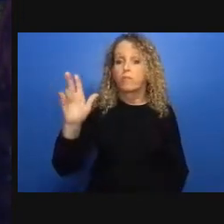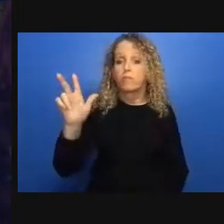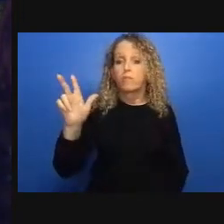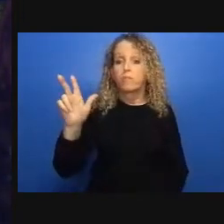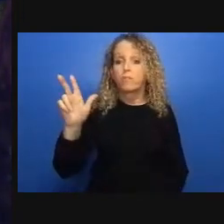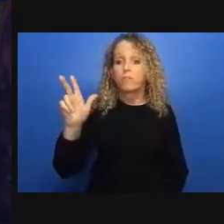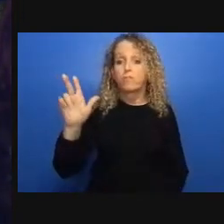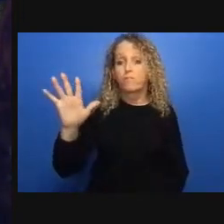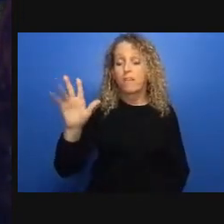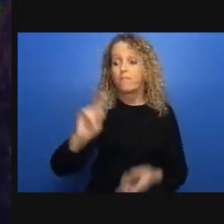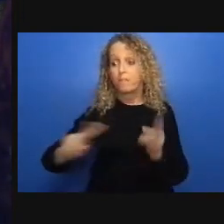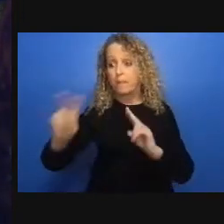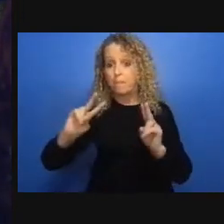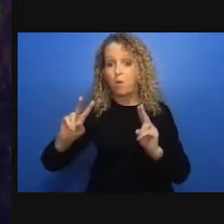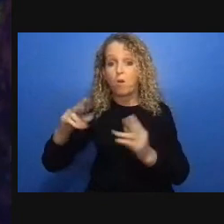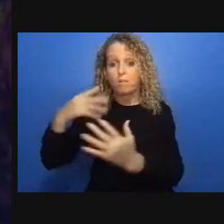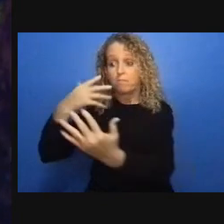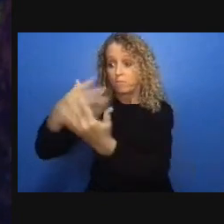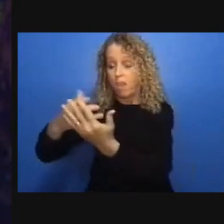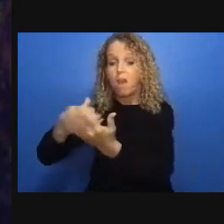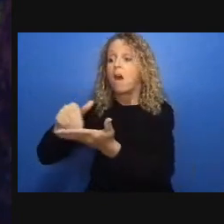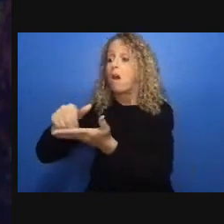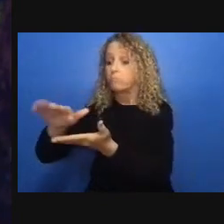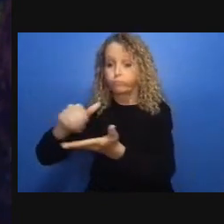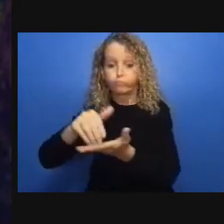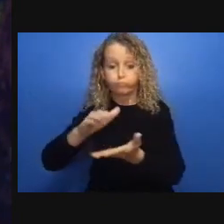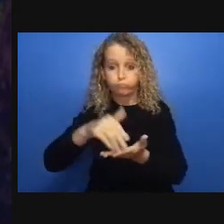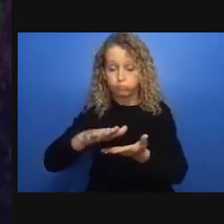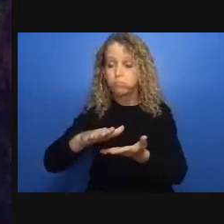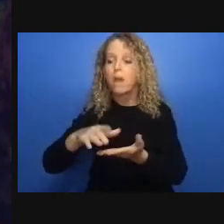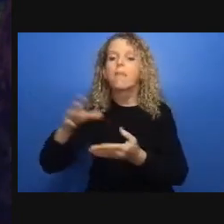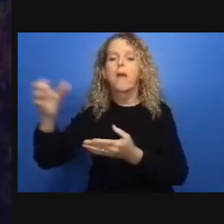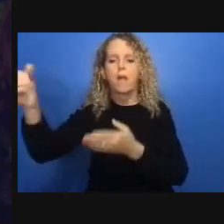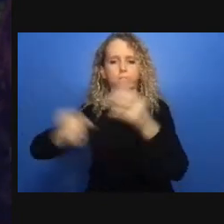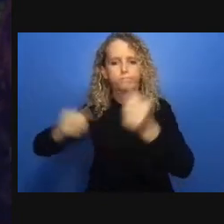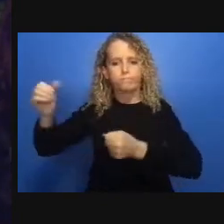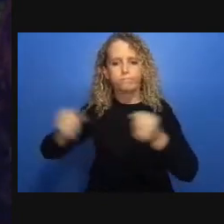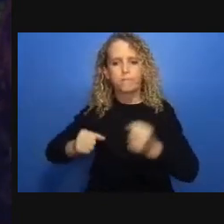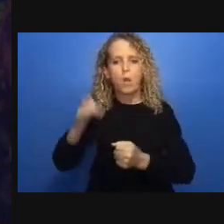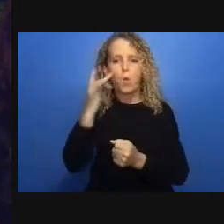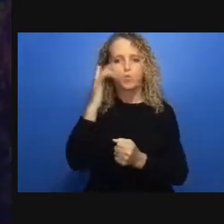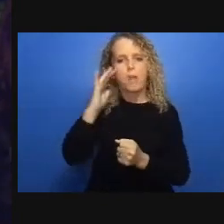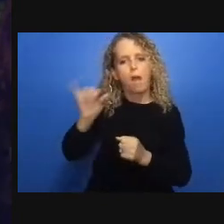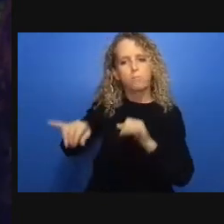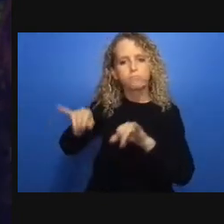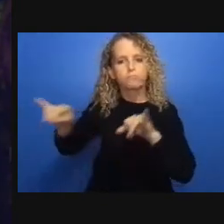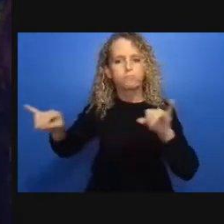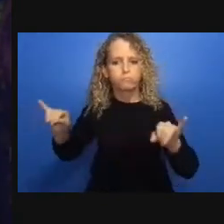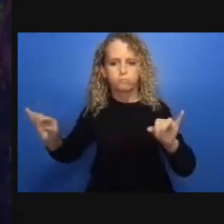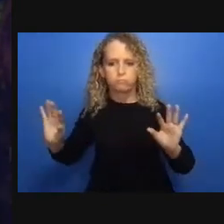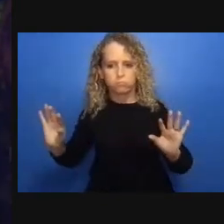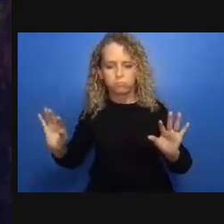everybody has made the contributions that they've made this has been such a far-reaching conversation and I think we're hitting a lot of the issues that have been